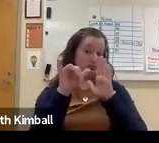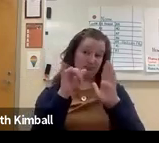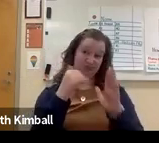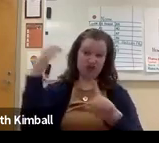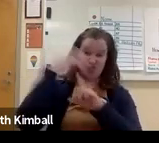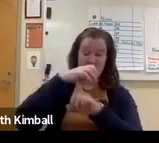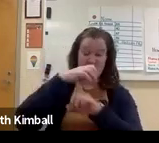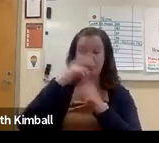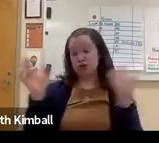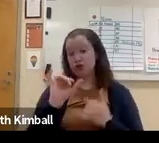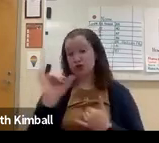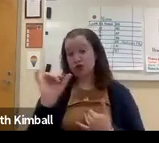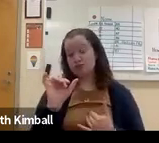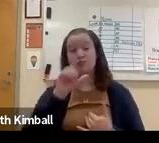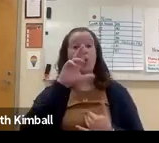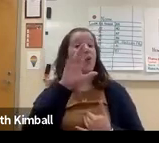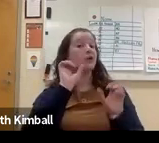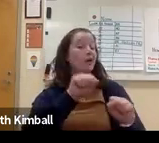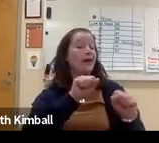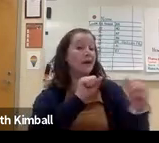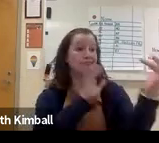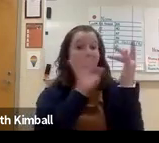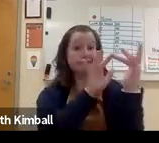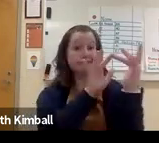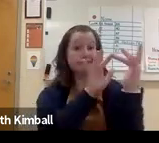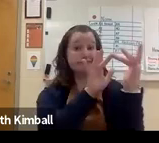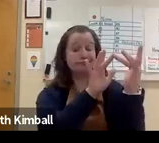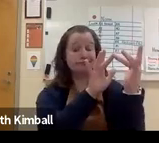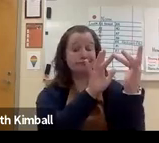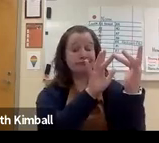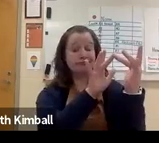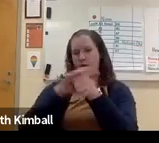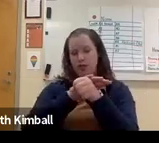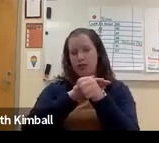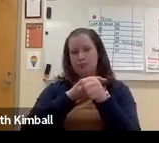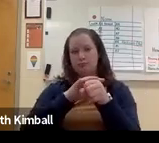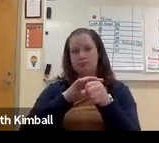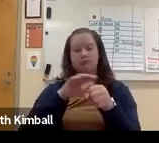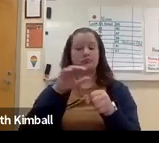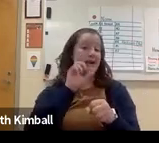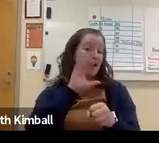Picture, stories, YouTube videos. There are fantastic resources out there.